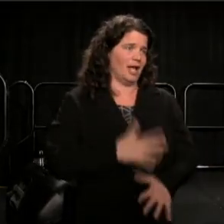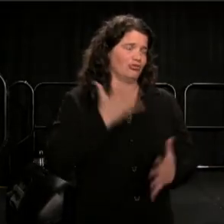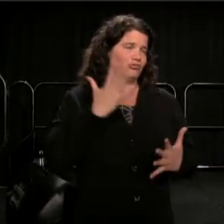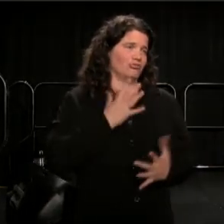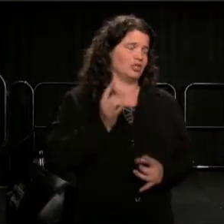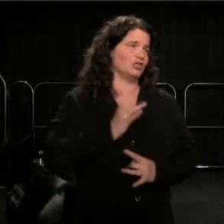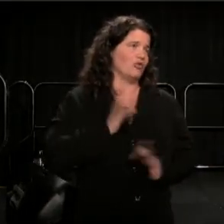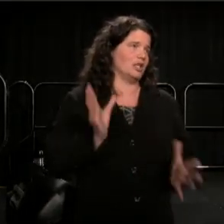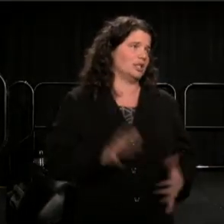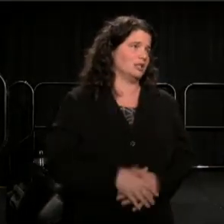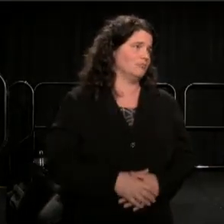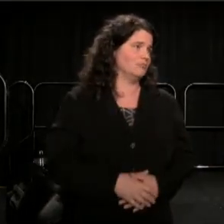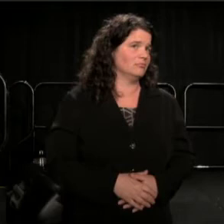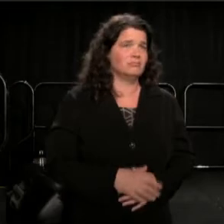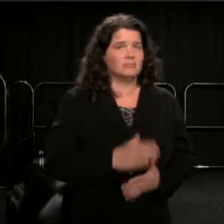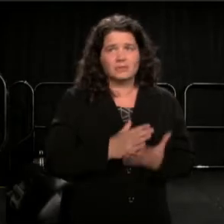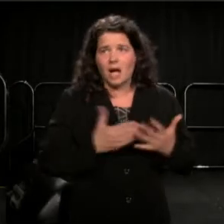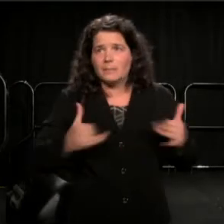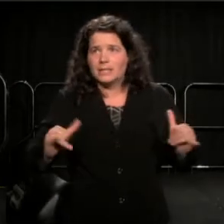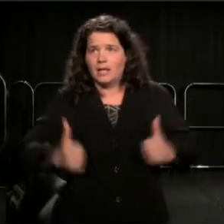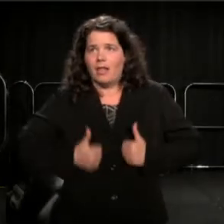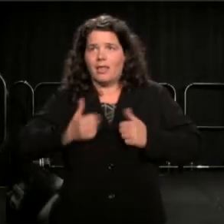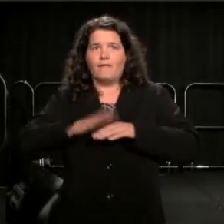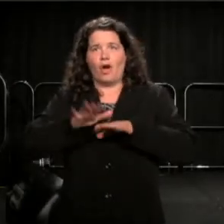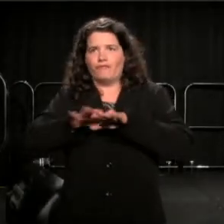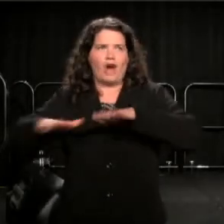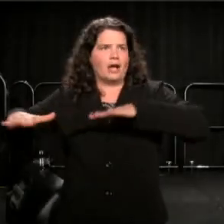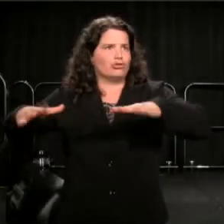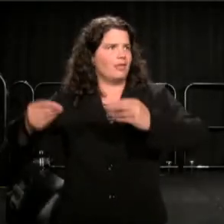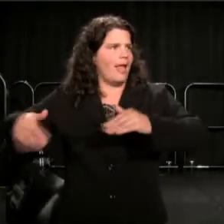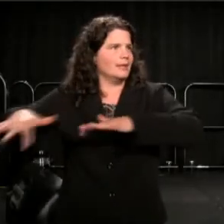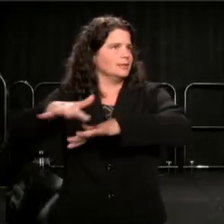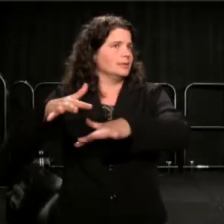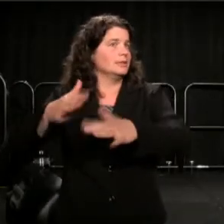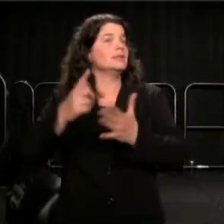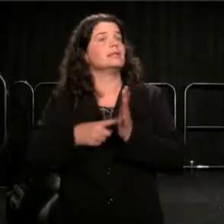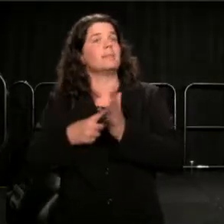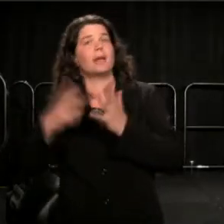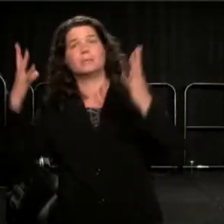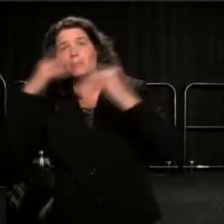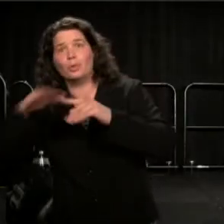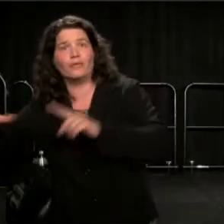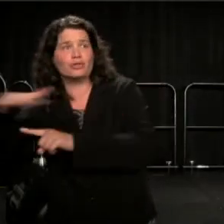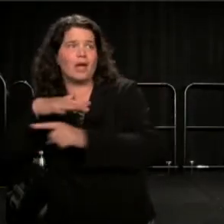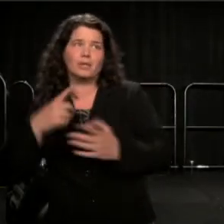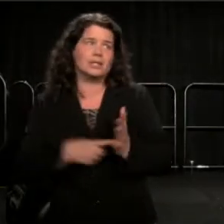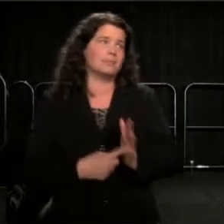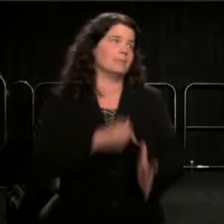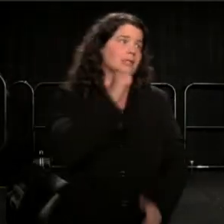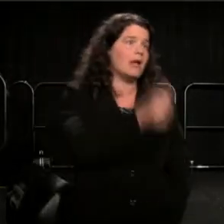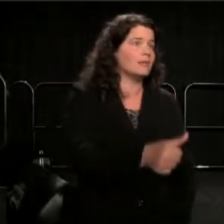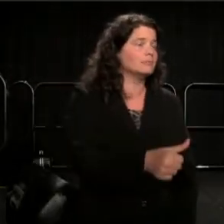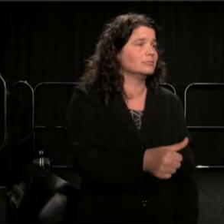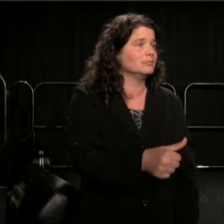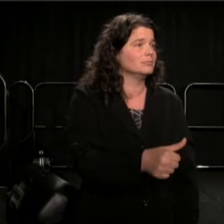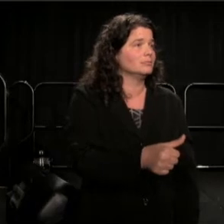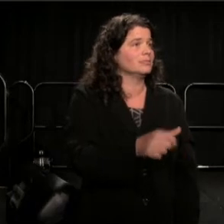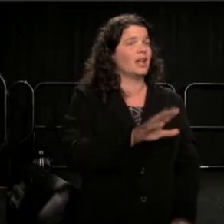and disrupted joys. Sometimes in beautiful surroundings, sometimes not. Their youth have, statistics tell us, an epidemic of suicide,